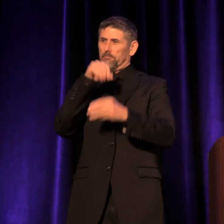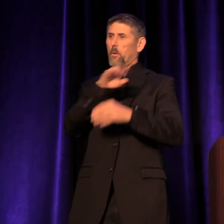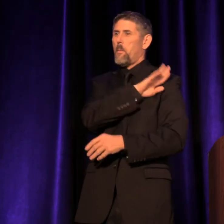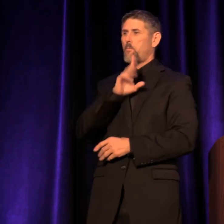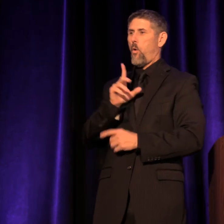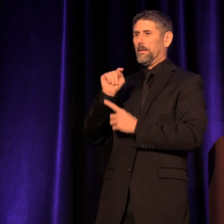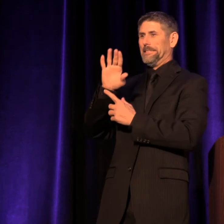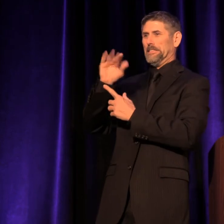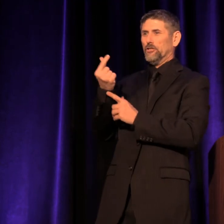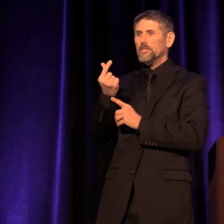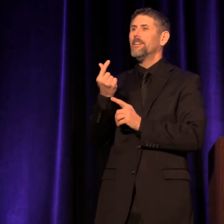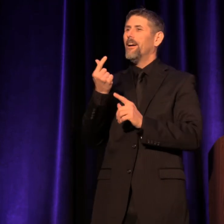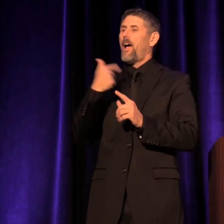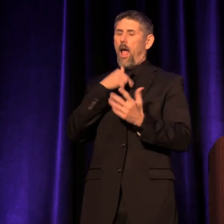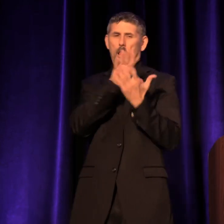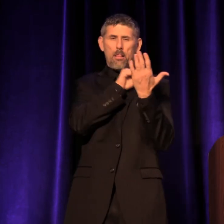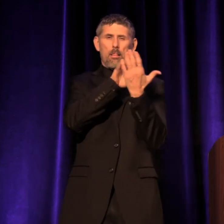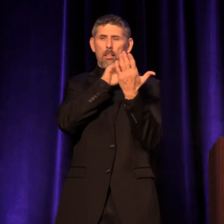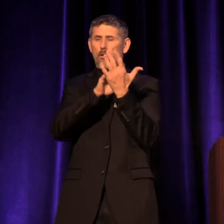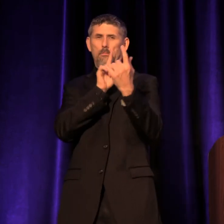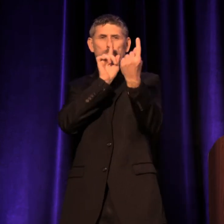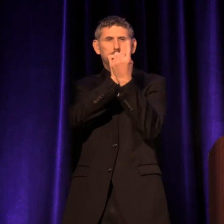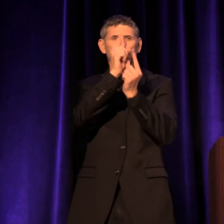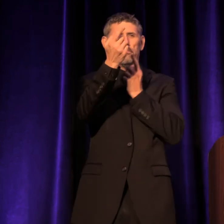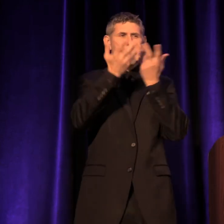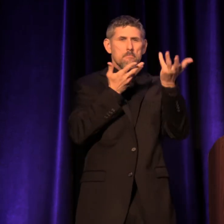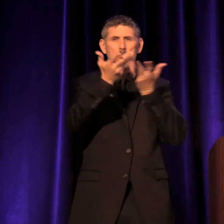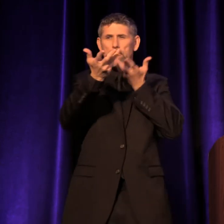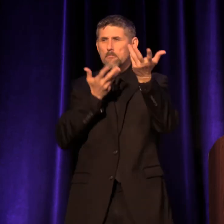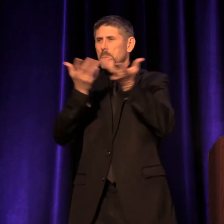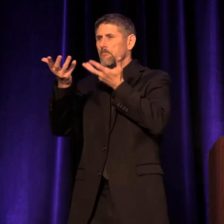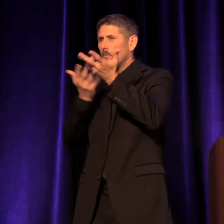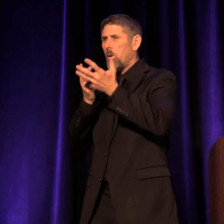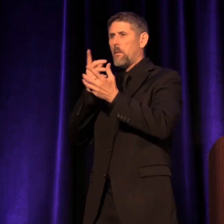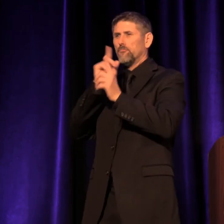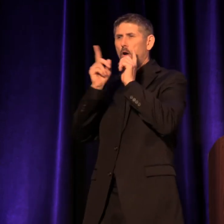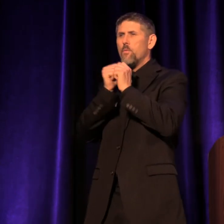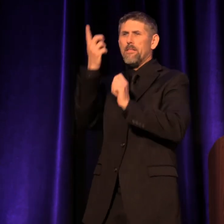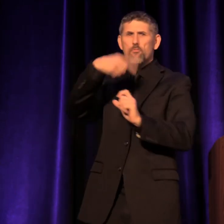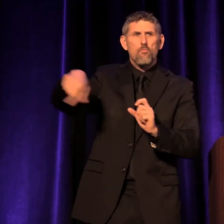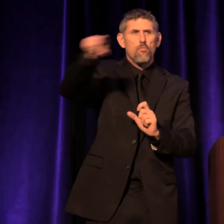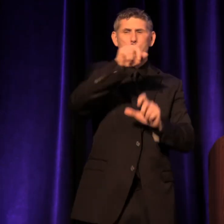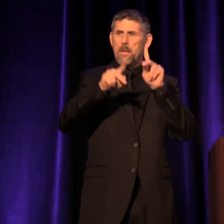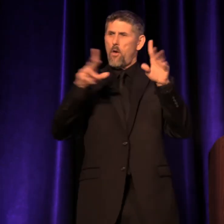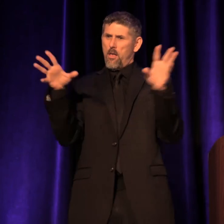and learned talking to people like you at the conferences and at the forums.